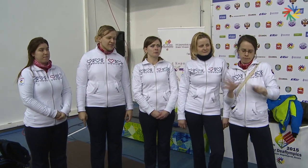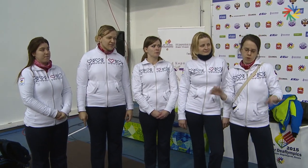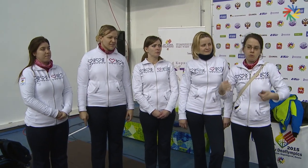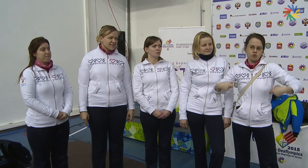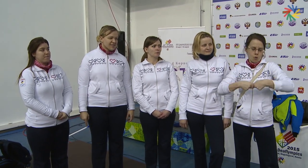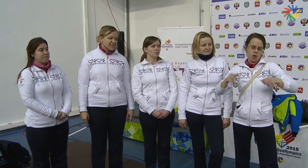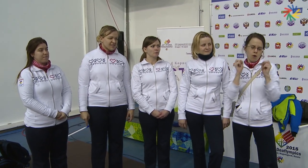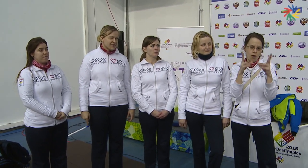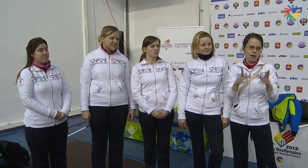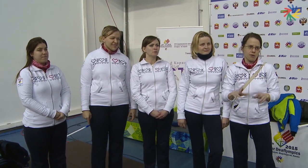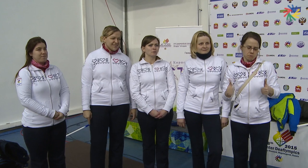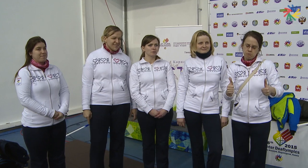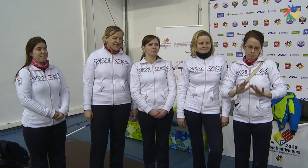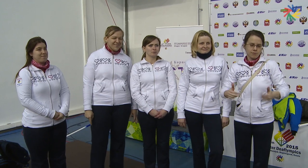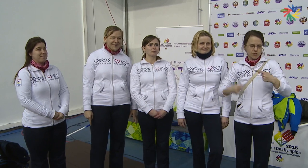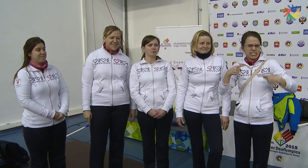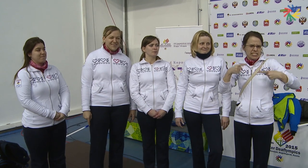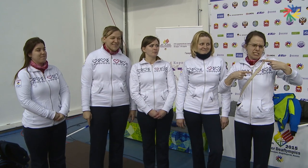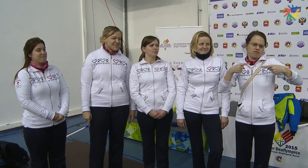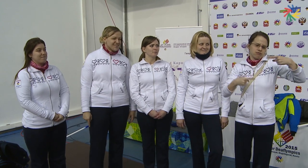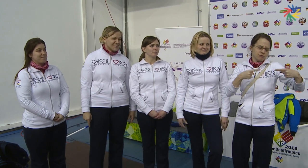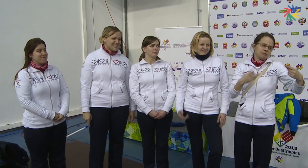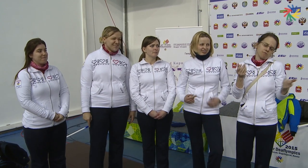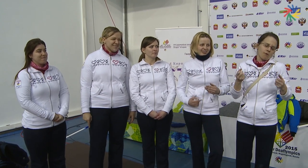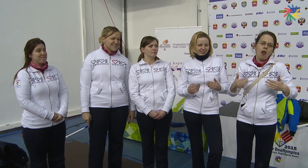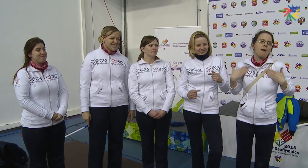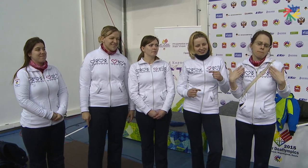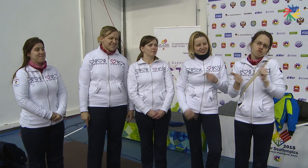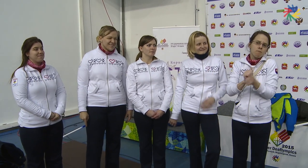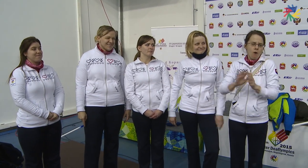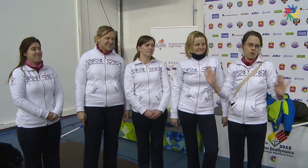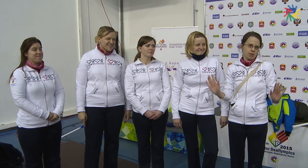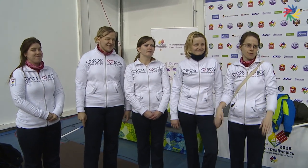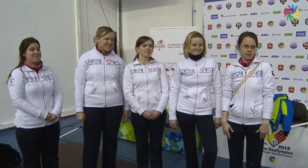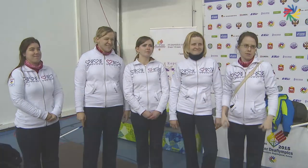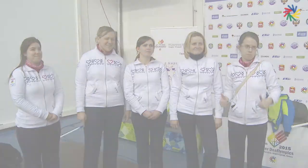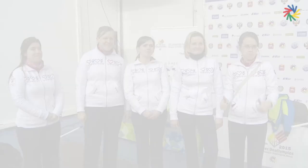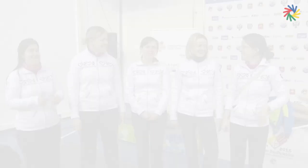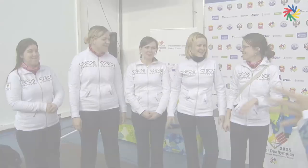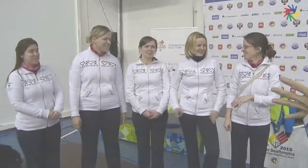at the Deaflympics. It’s a close competition, but we're happy to be competing!